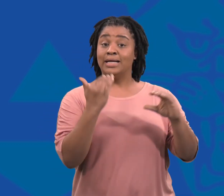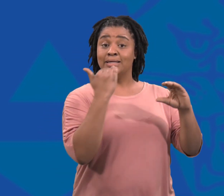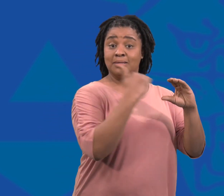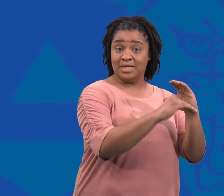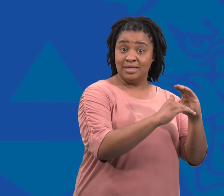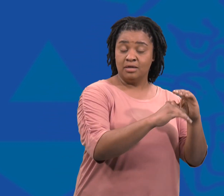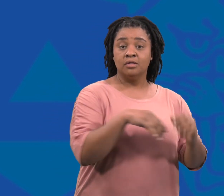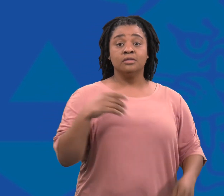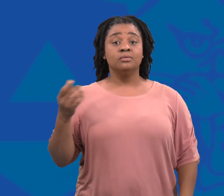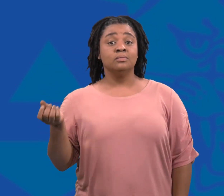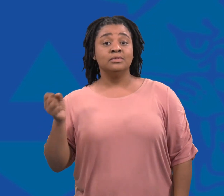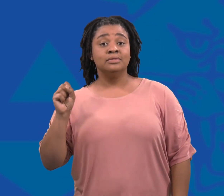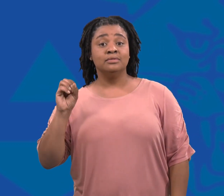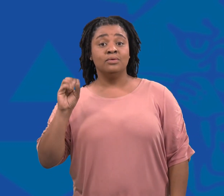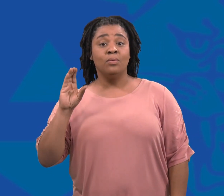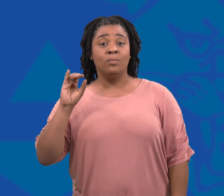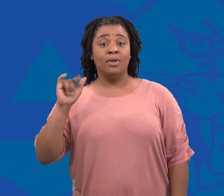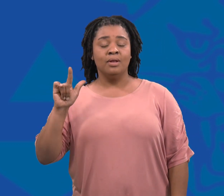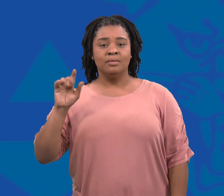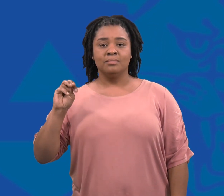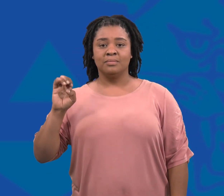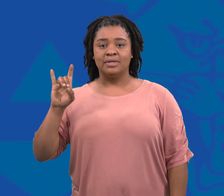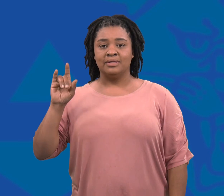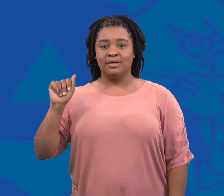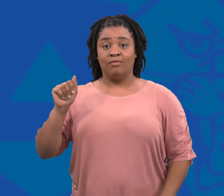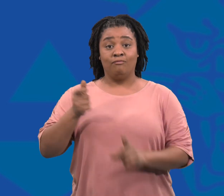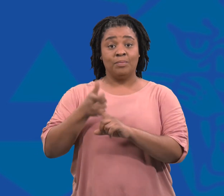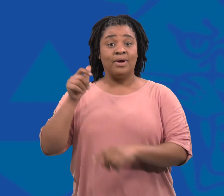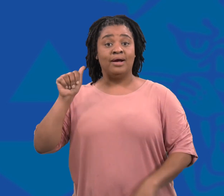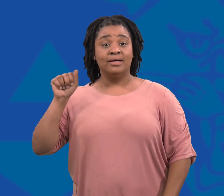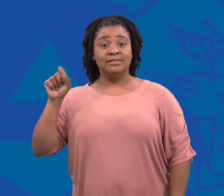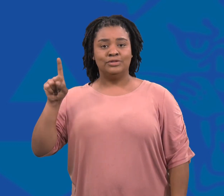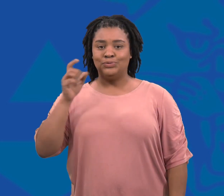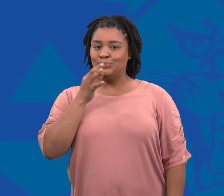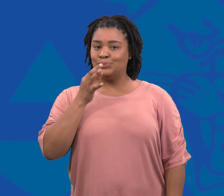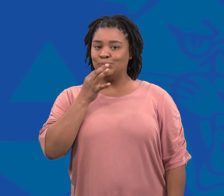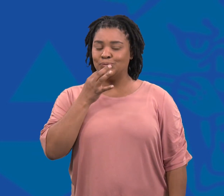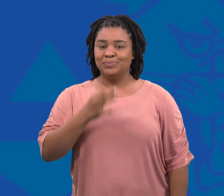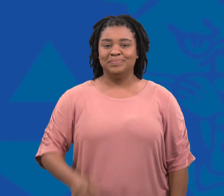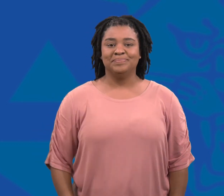Keep an eye on AASD’s emails and social media for more information soon.